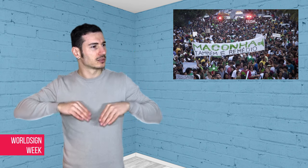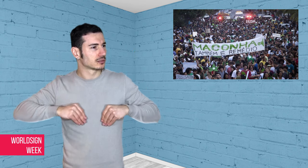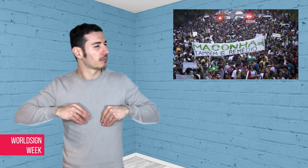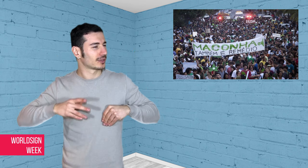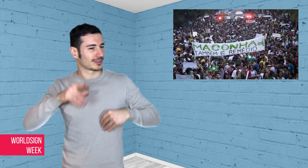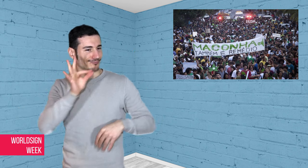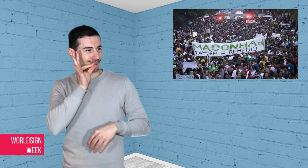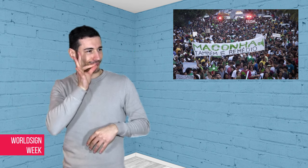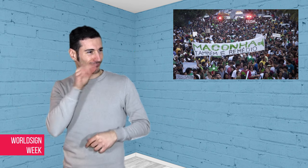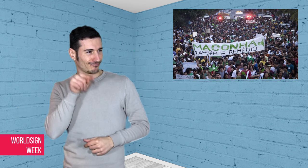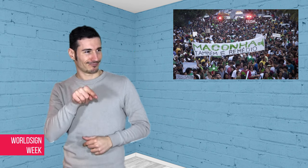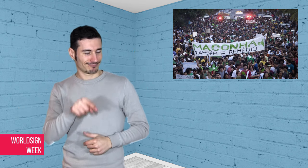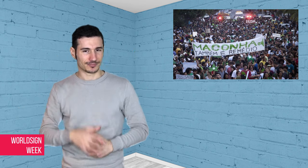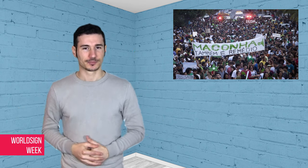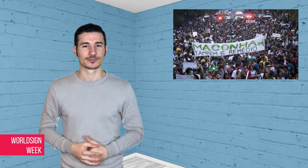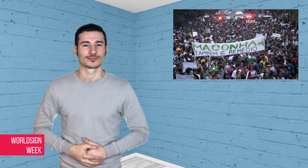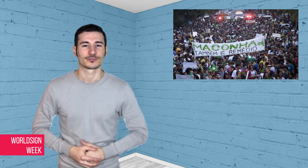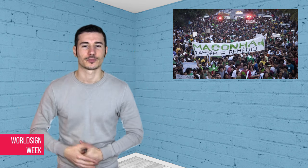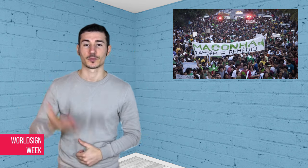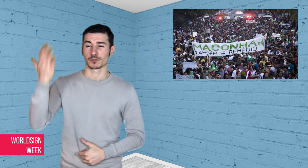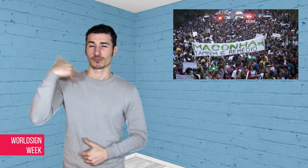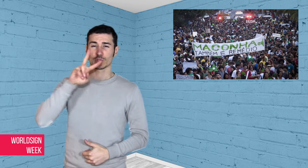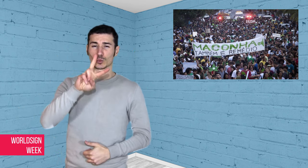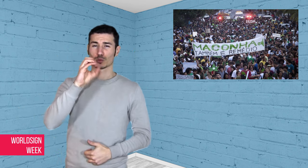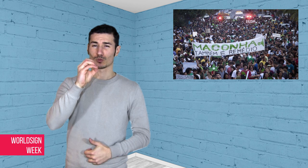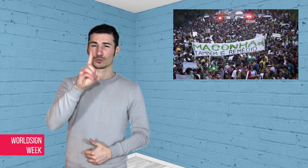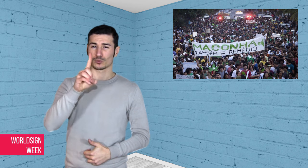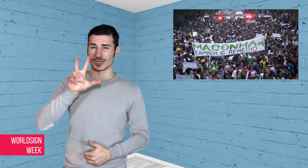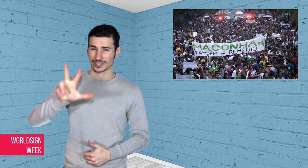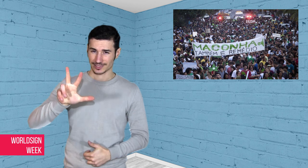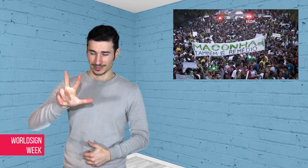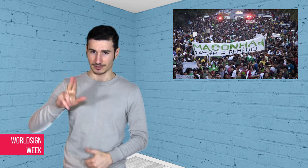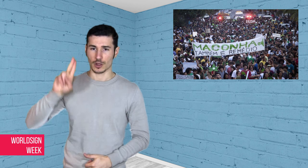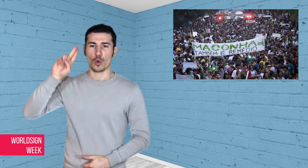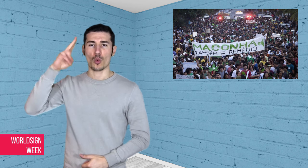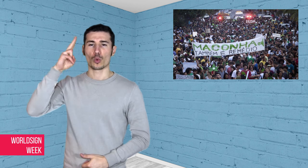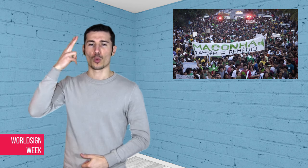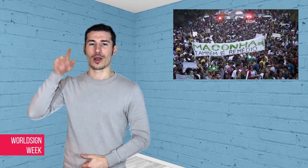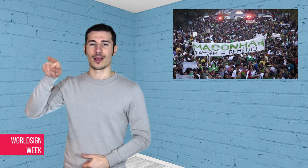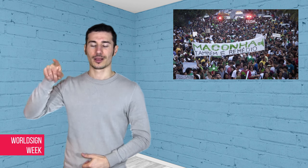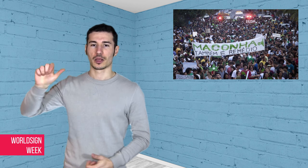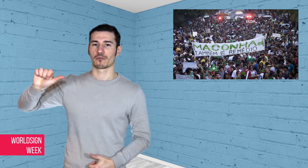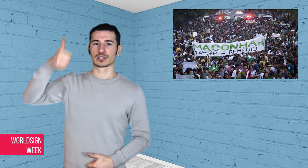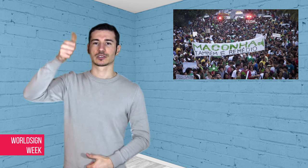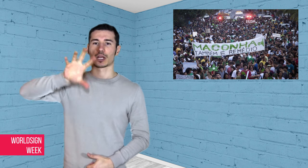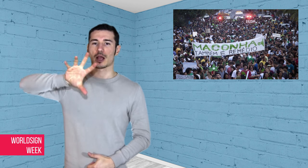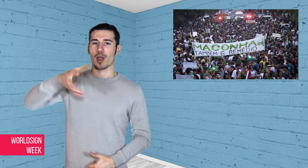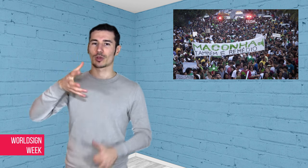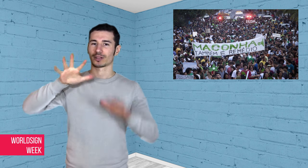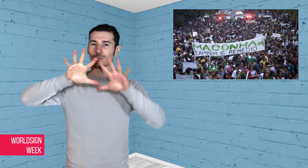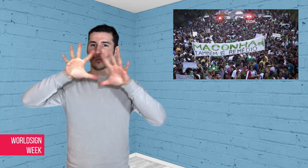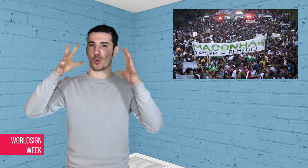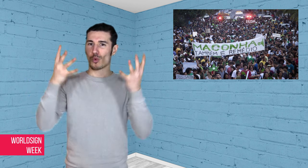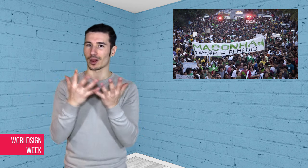of cannabis is also rising. In 2013, Uruguay became the first